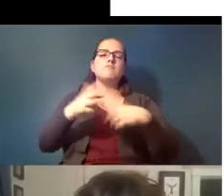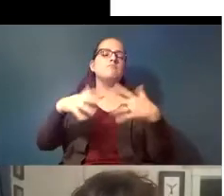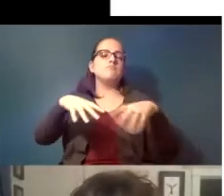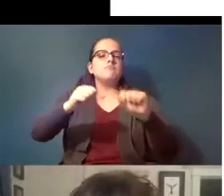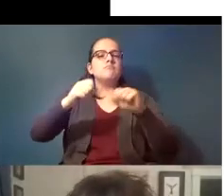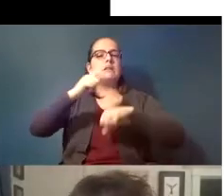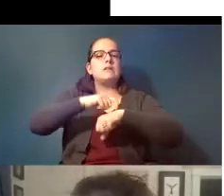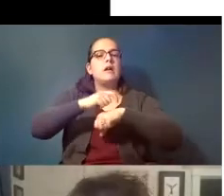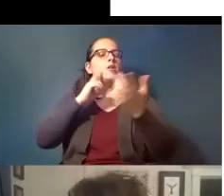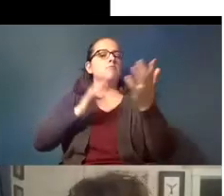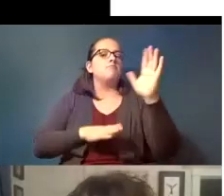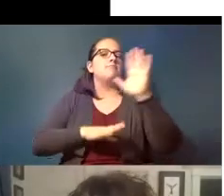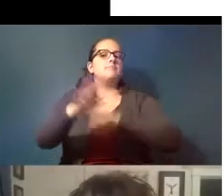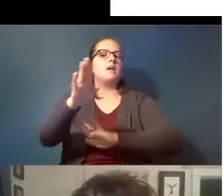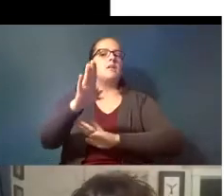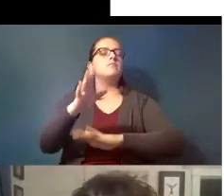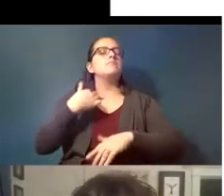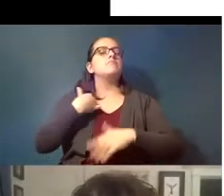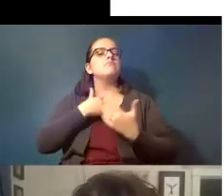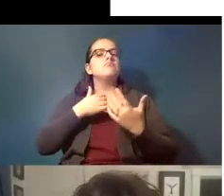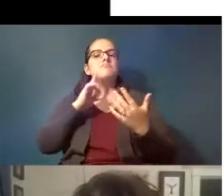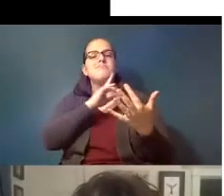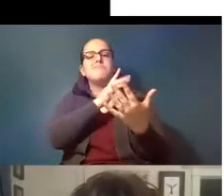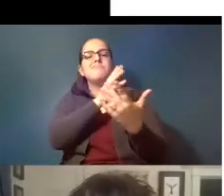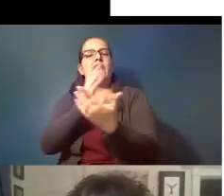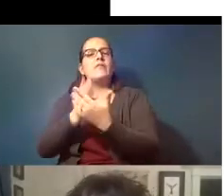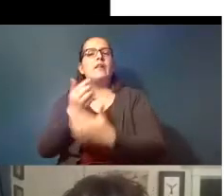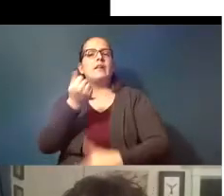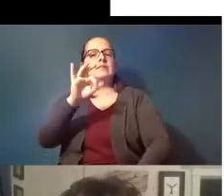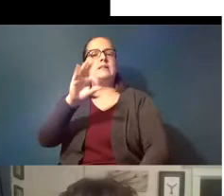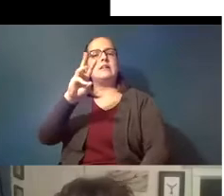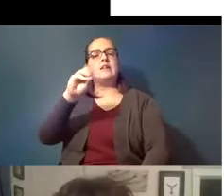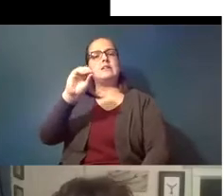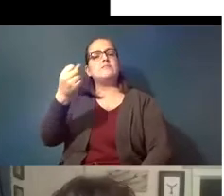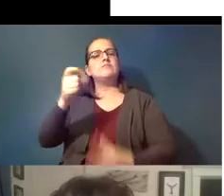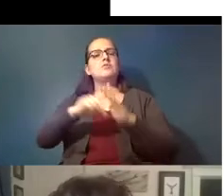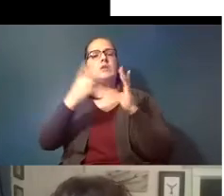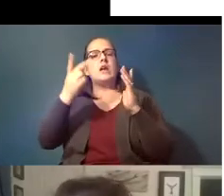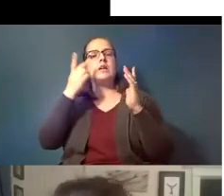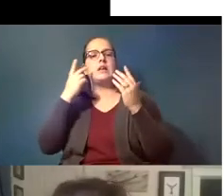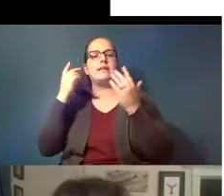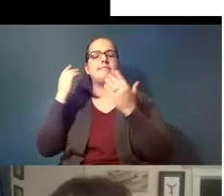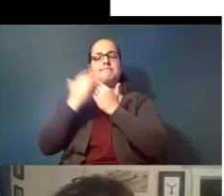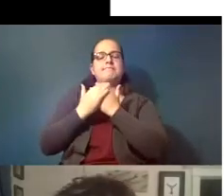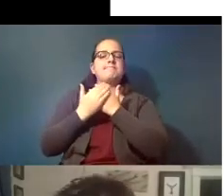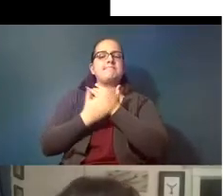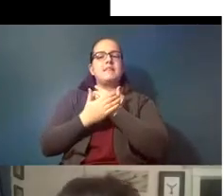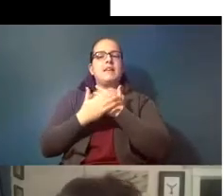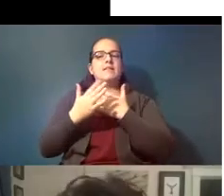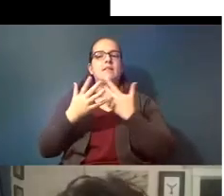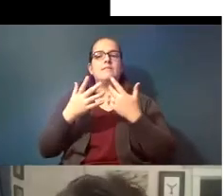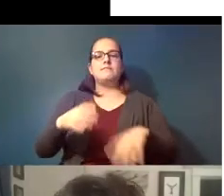off and as we got into the 1960s you started started to see covers on life magazine for